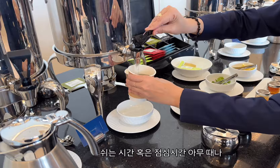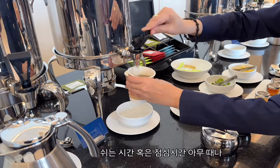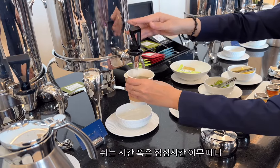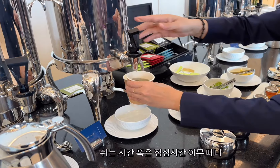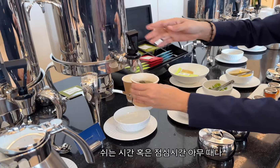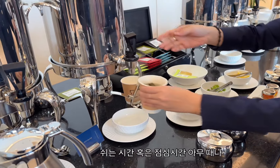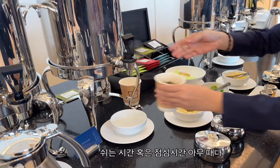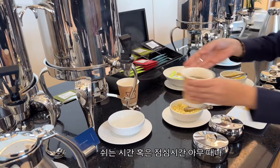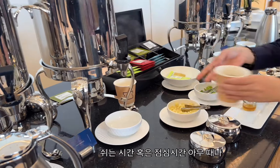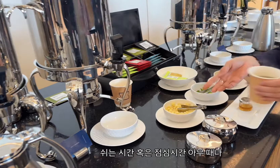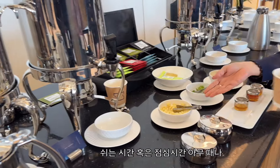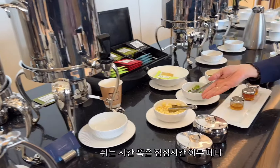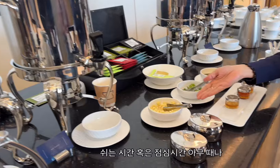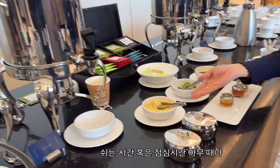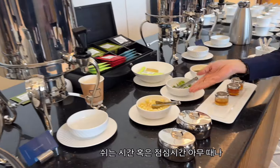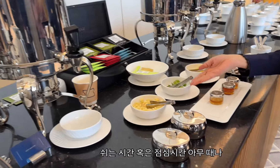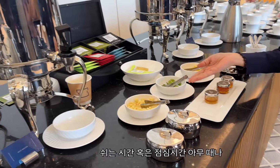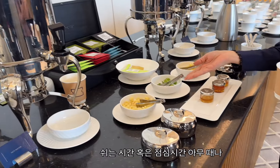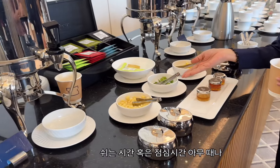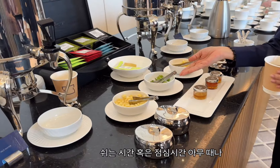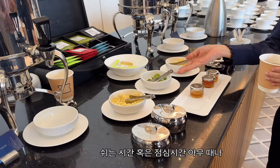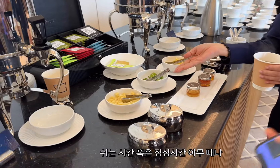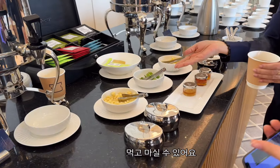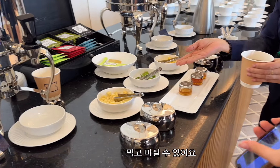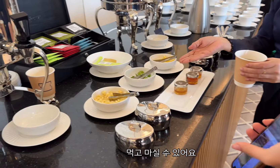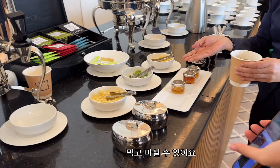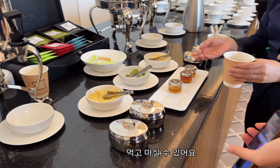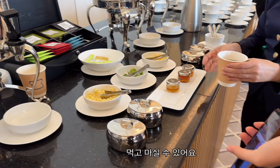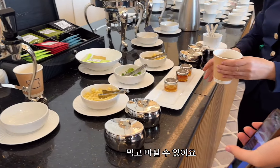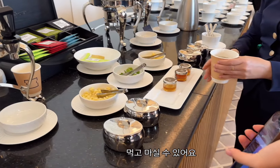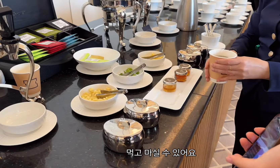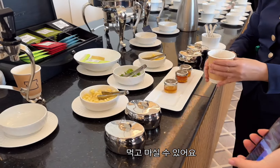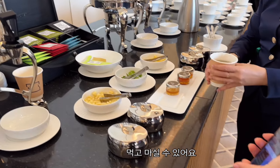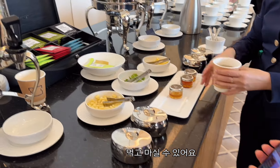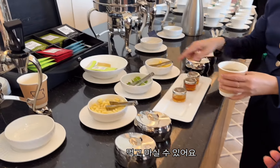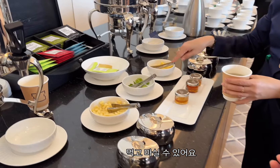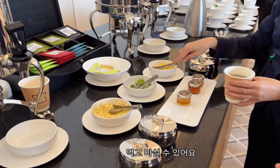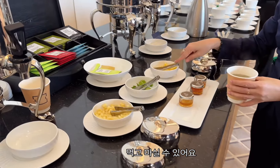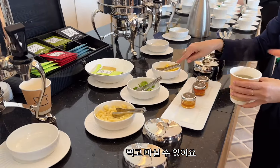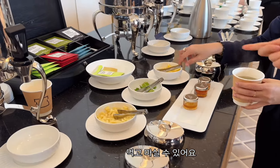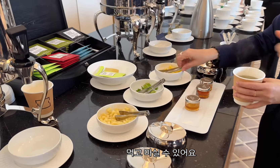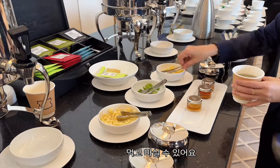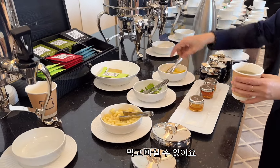We can eat and drink at any time during break or lunch time.